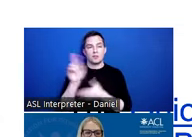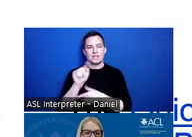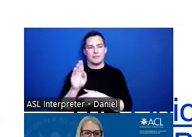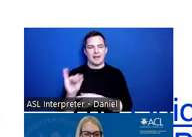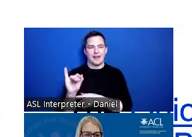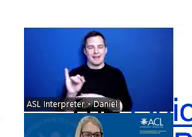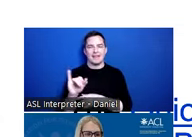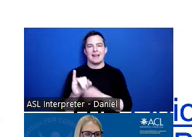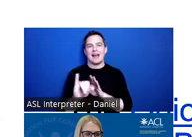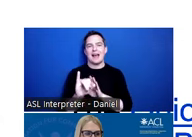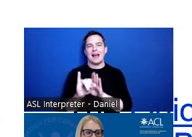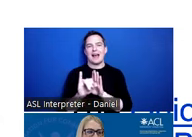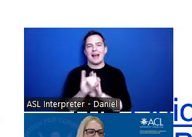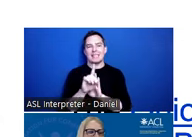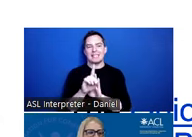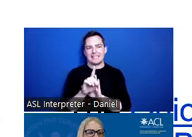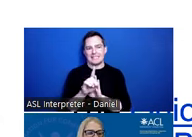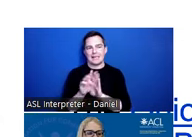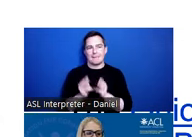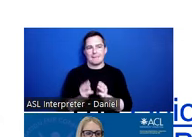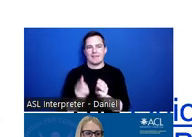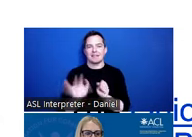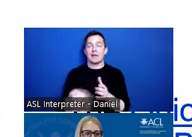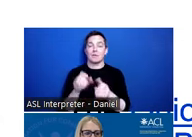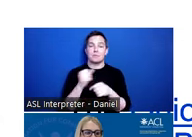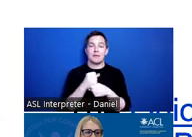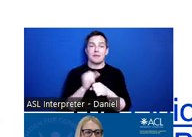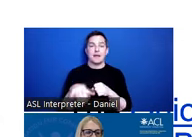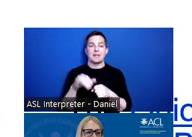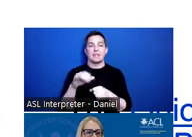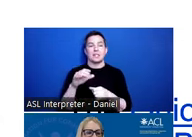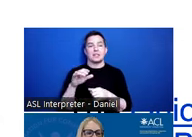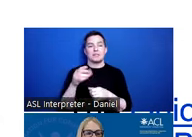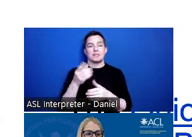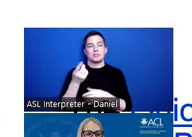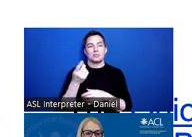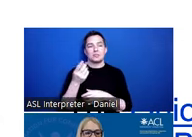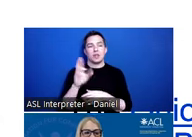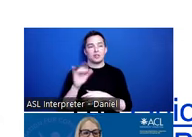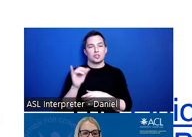Identification Method, and this was developed by Dr. John Corrigan. It’s a standard procedure for